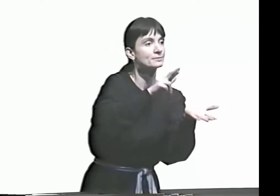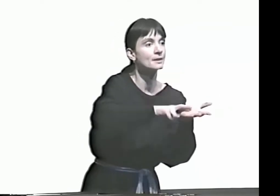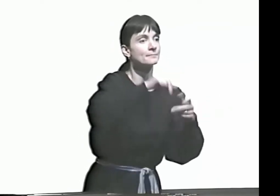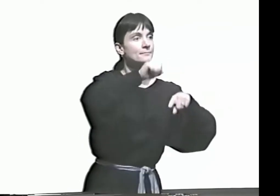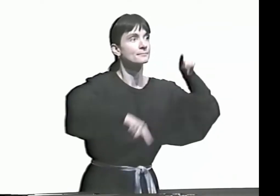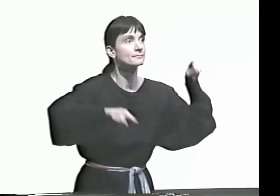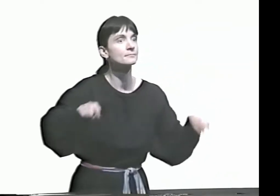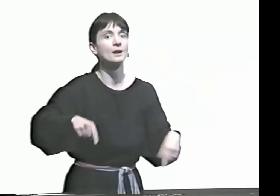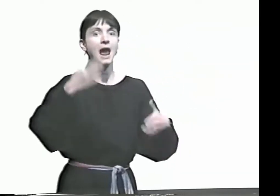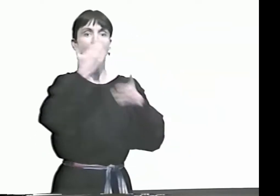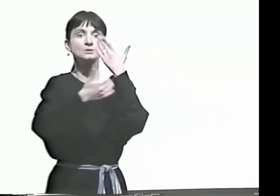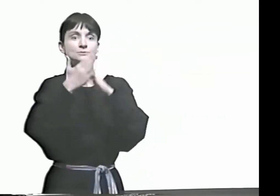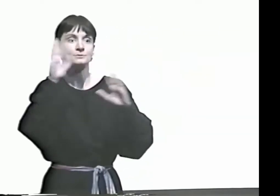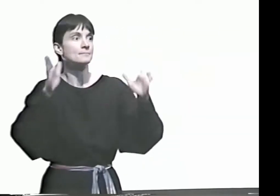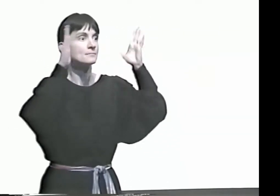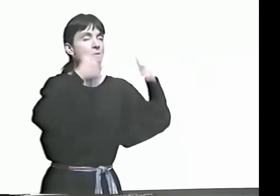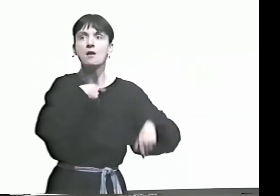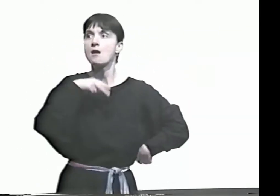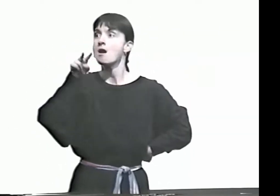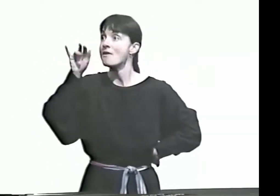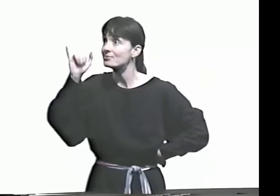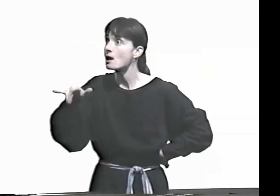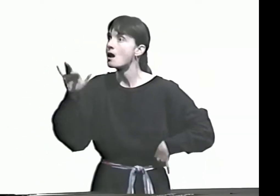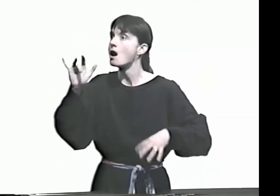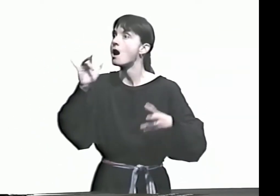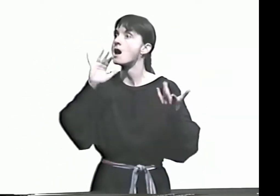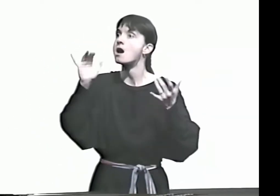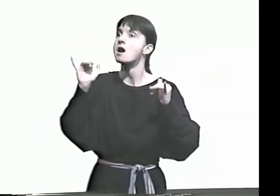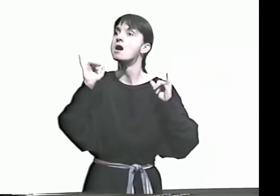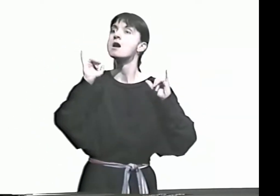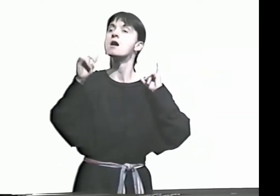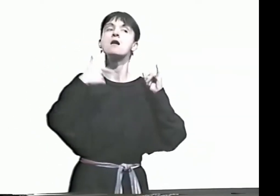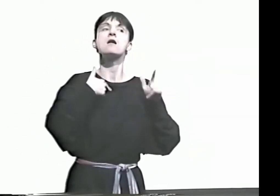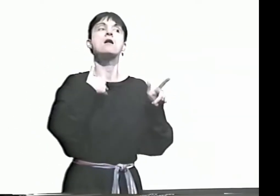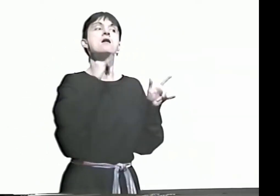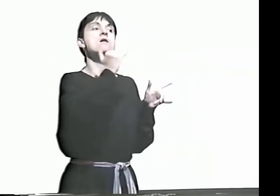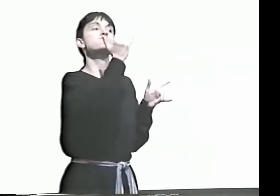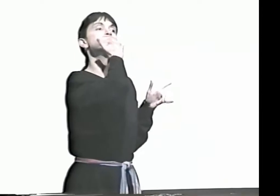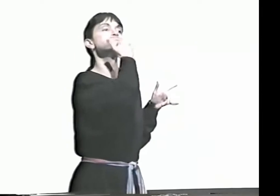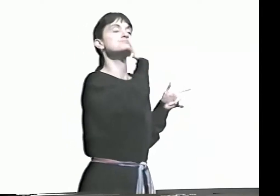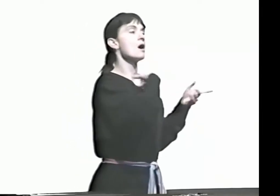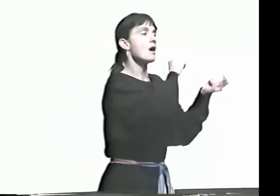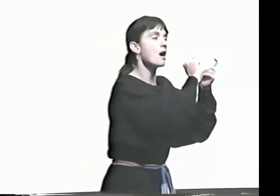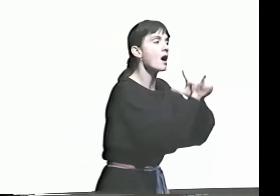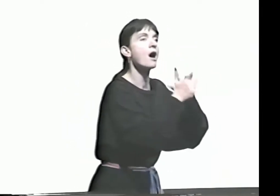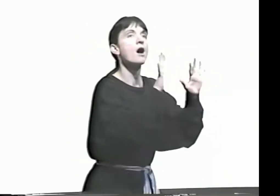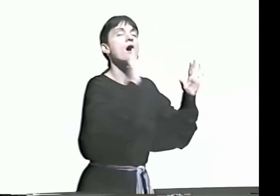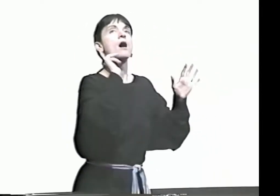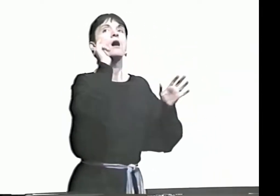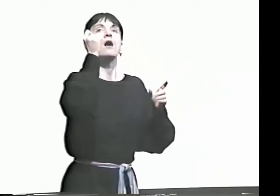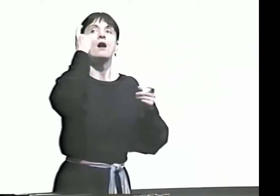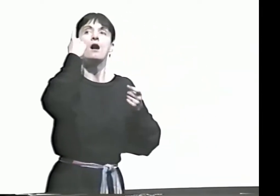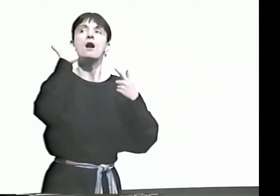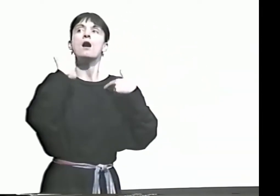TALKED ABOUT TIMING AND RHYTHM AND HANDSHAPES BEING THE FOCUS OF HER WORK. I THOUGHT ABOUT THAT, AND I REALIZED,